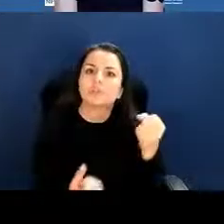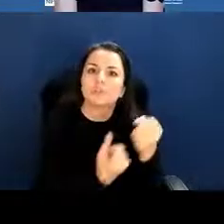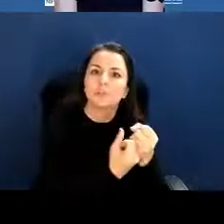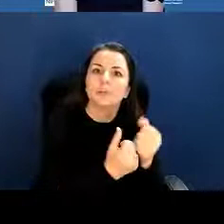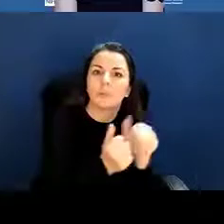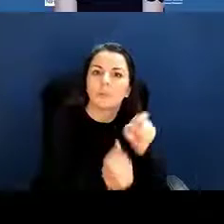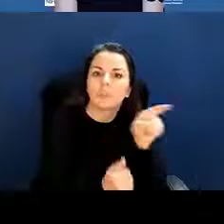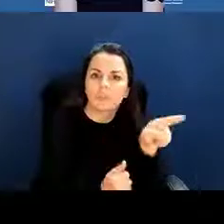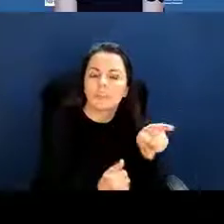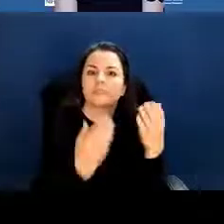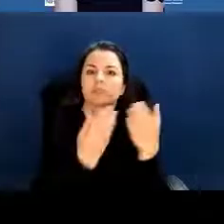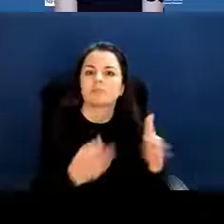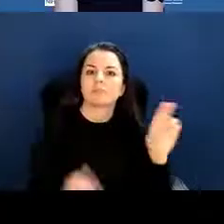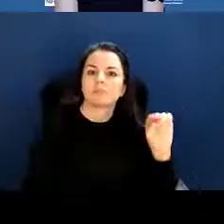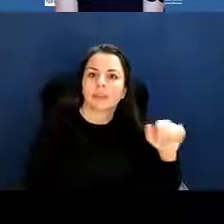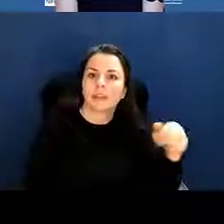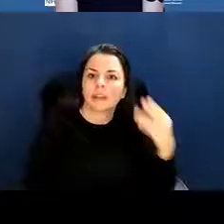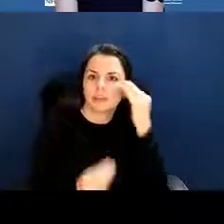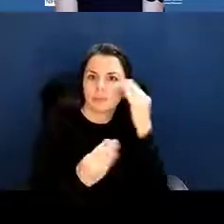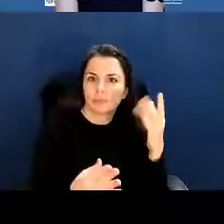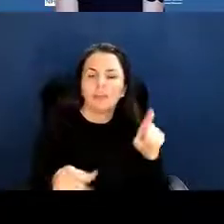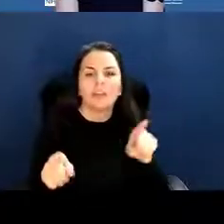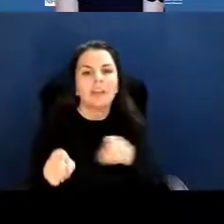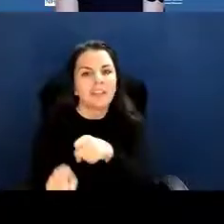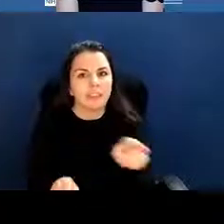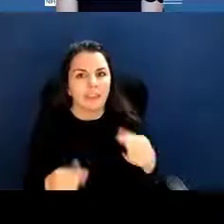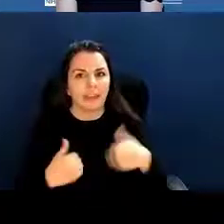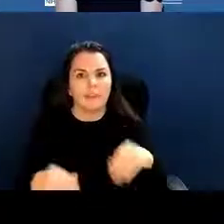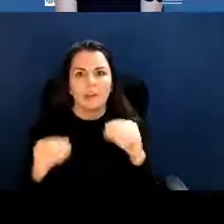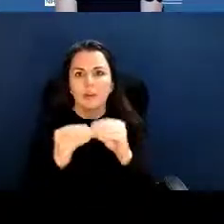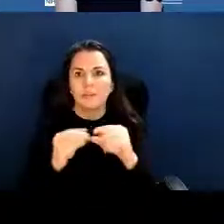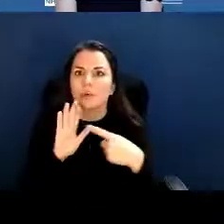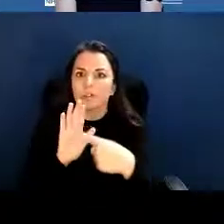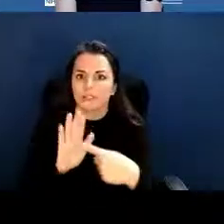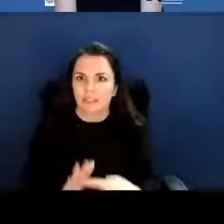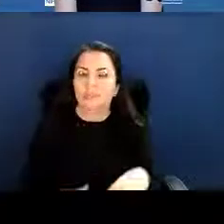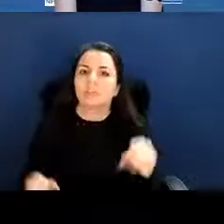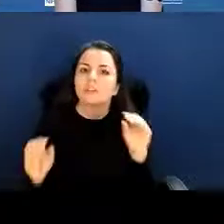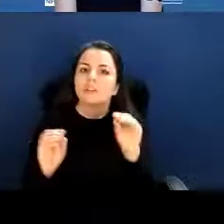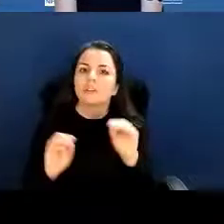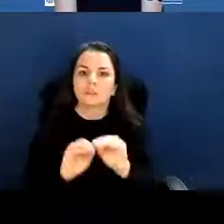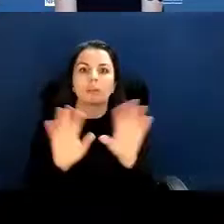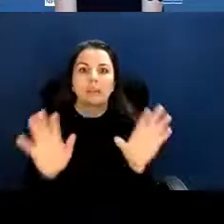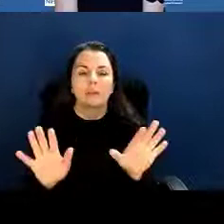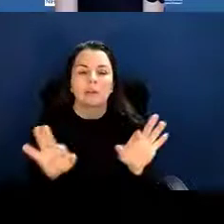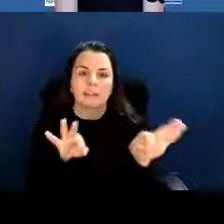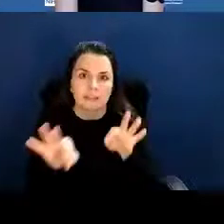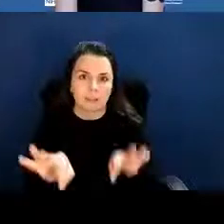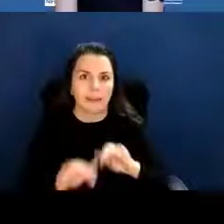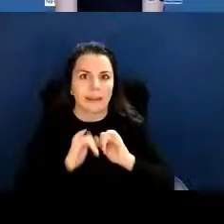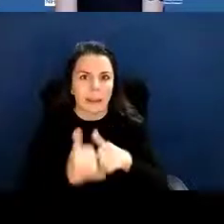with samples and additional information to help provide clarity. Next slide, please.